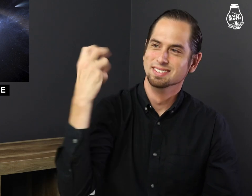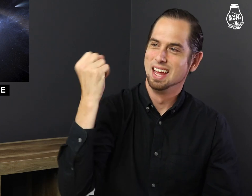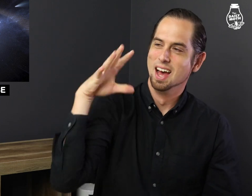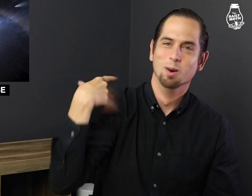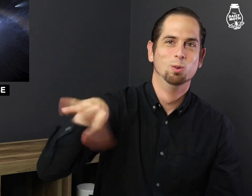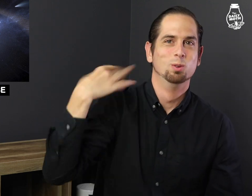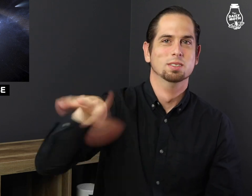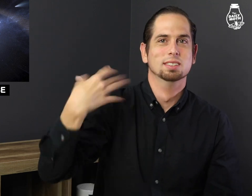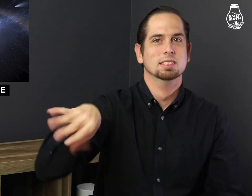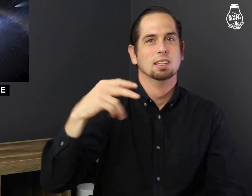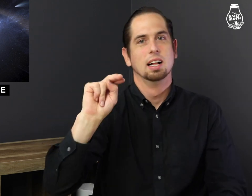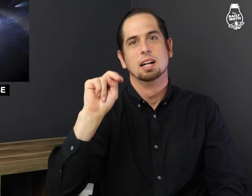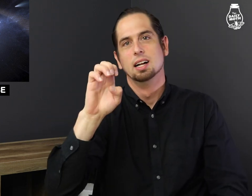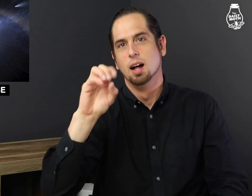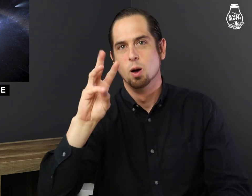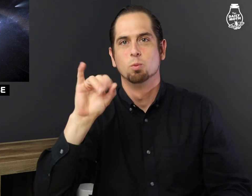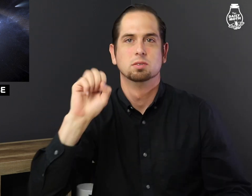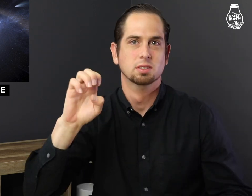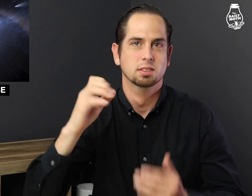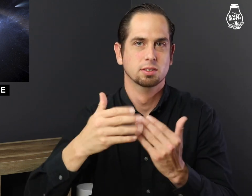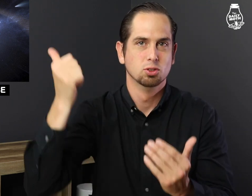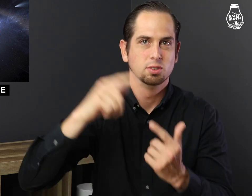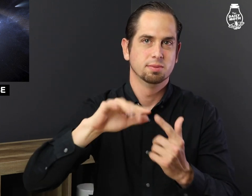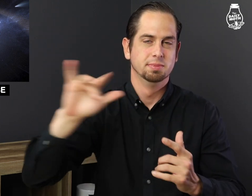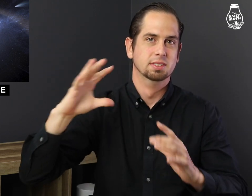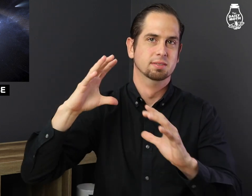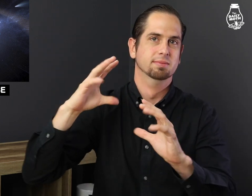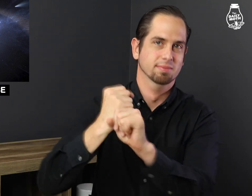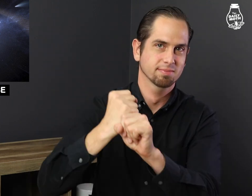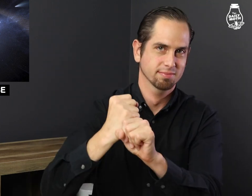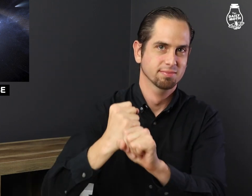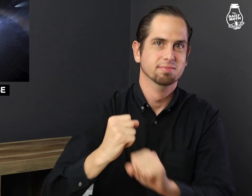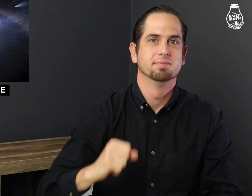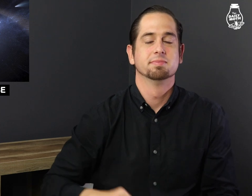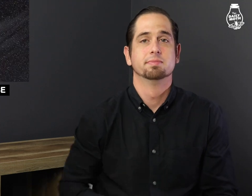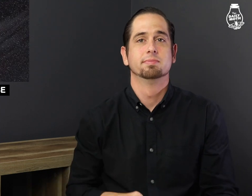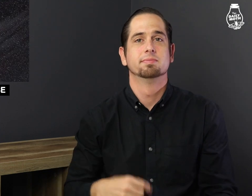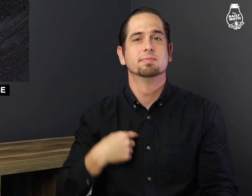What a handful. It's easier to just say NEOWISE!